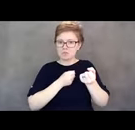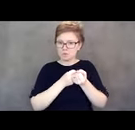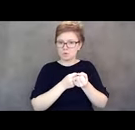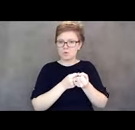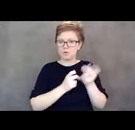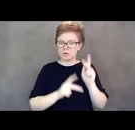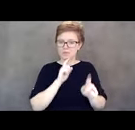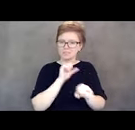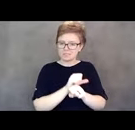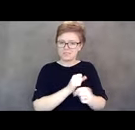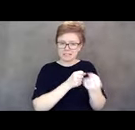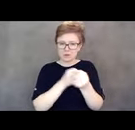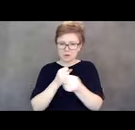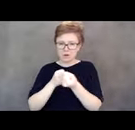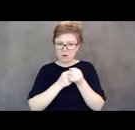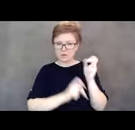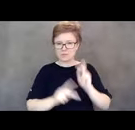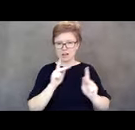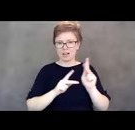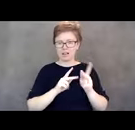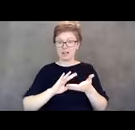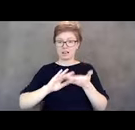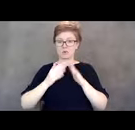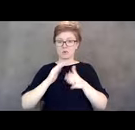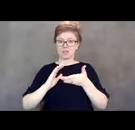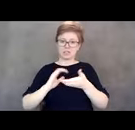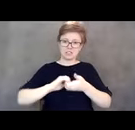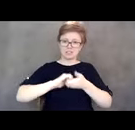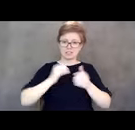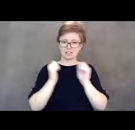and I think the community rallied together and rallying behind her really,